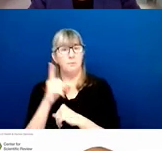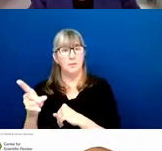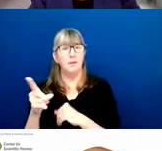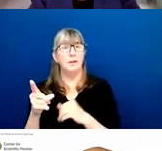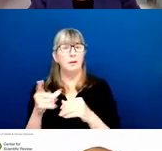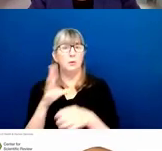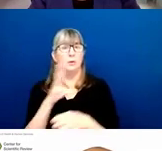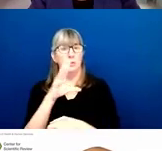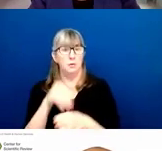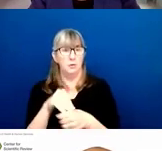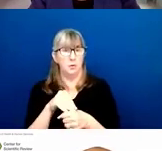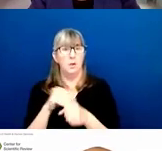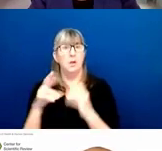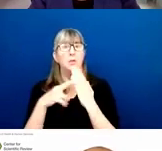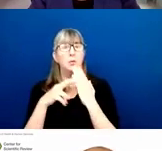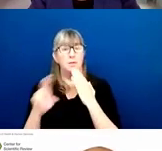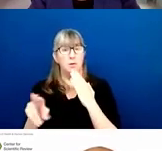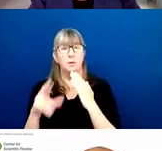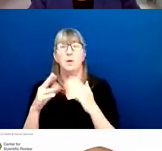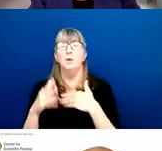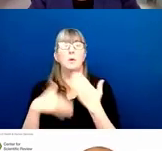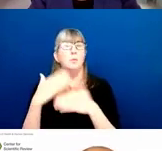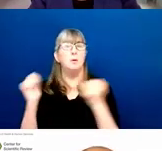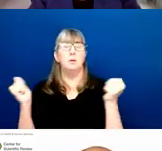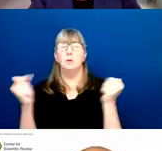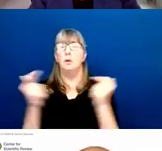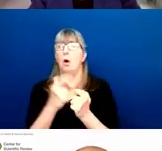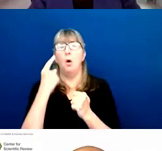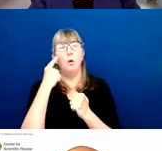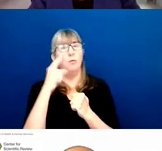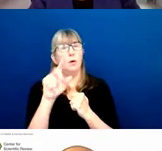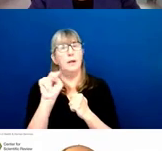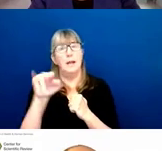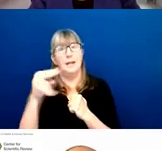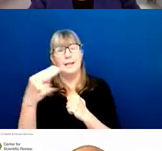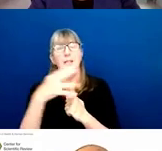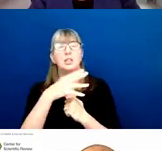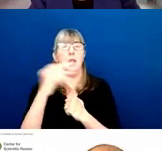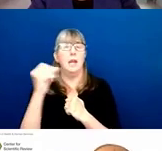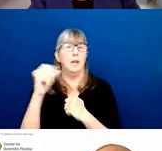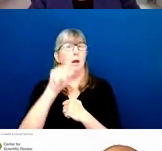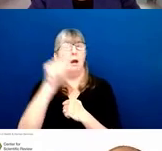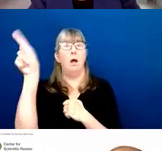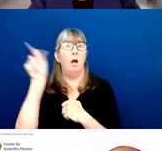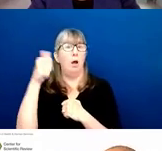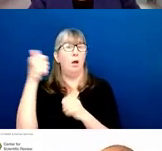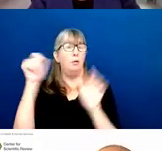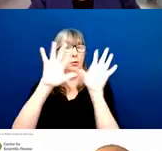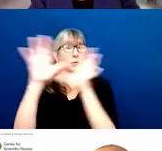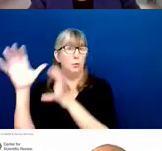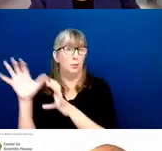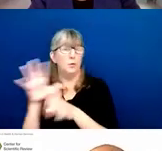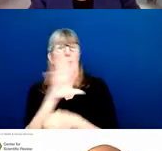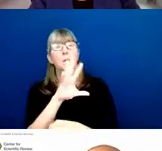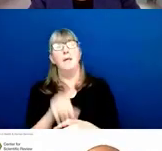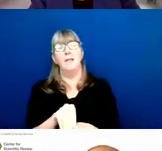We process all incoming applications for the NIH, but we also process applications for other operating divisions of the Health and Human Services,